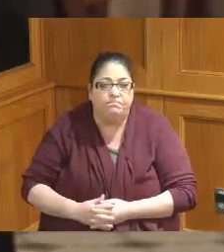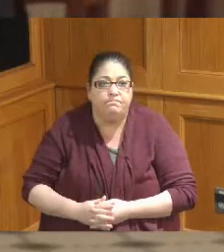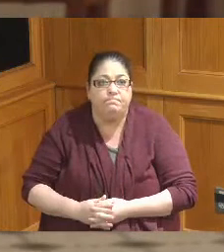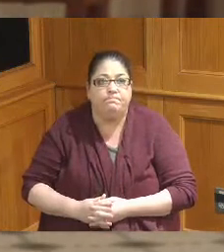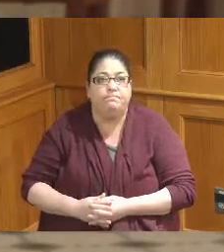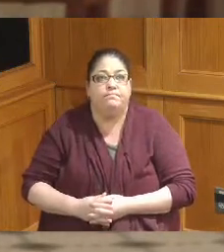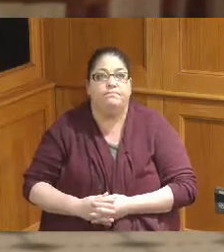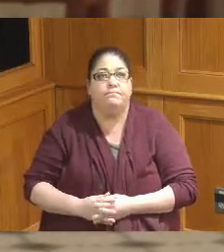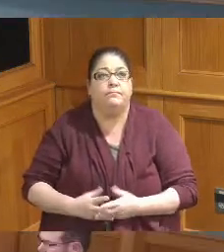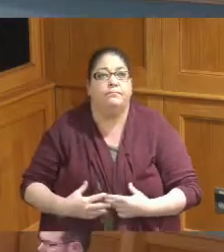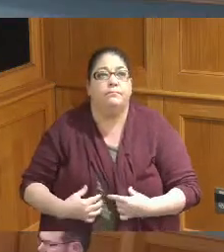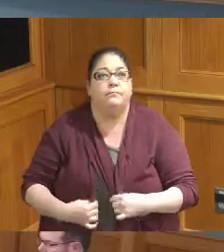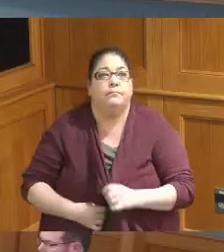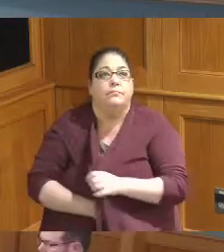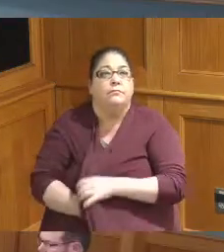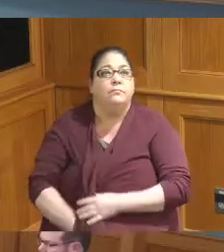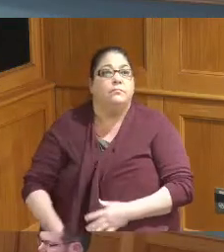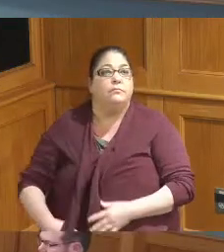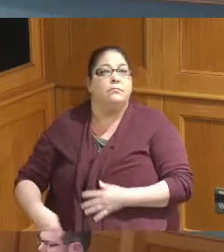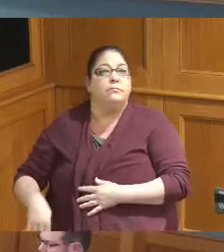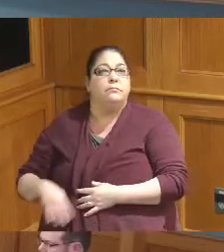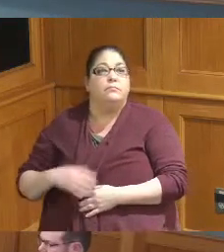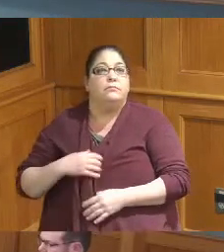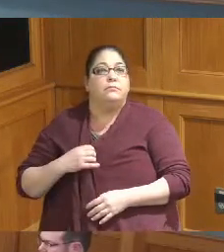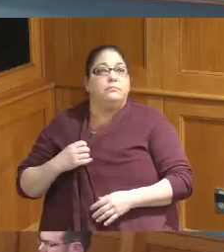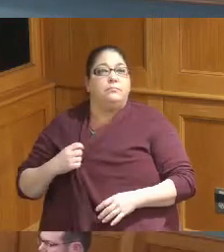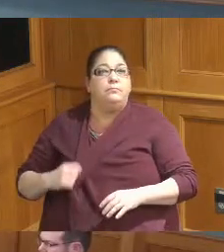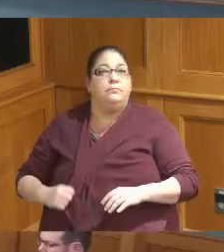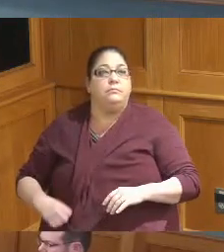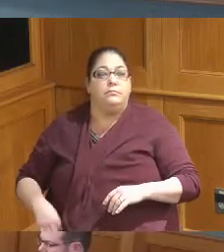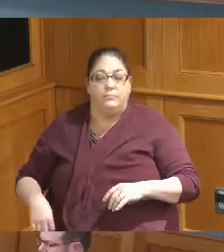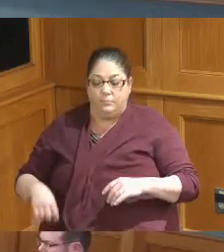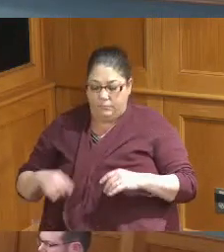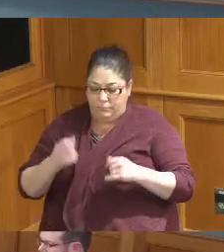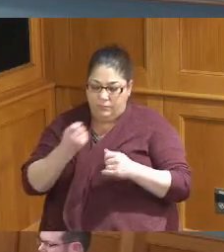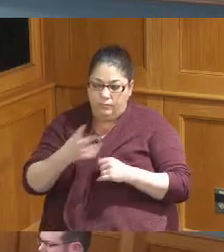thank you Commissioner Dumas thank you Madam chair just a couple comments and you bring up